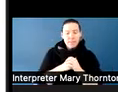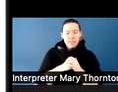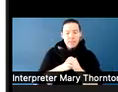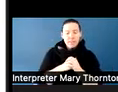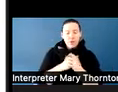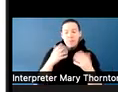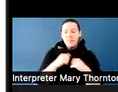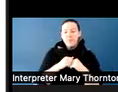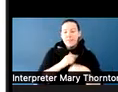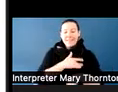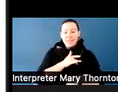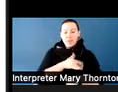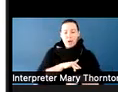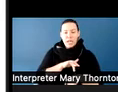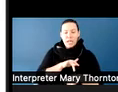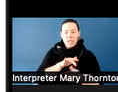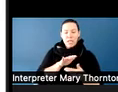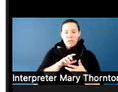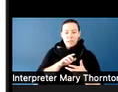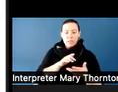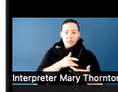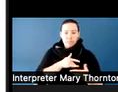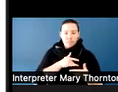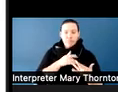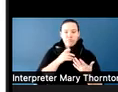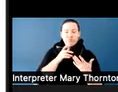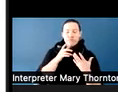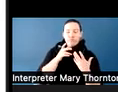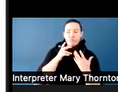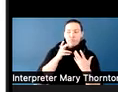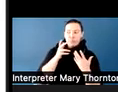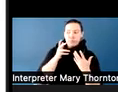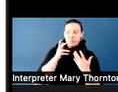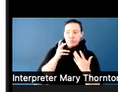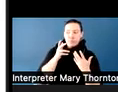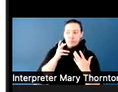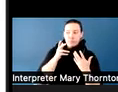for people that have known sensory sensitivities one of the first things we want to think about is,